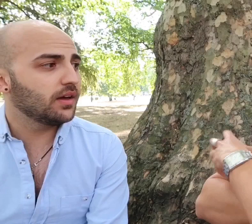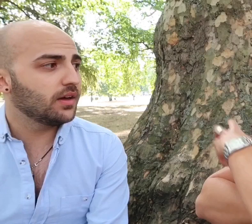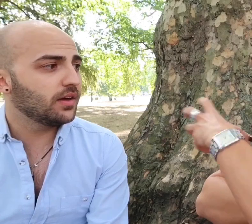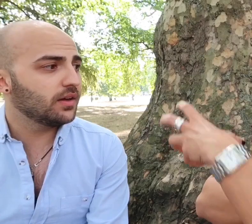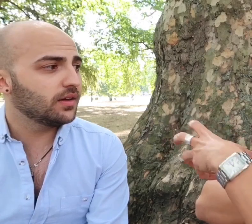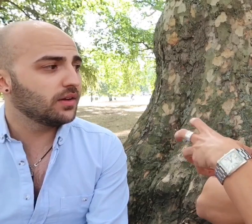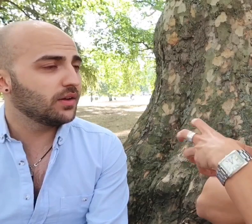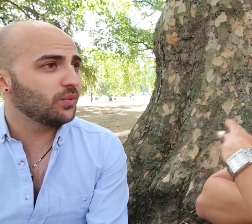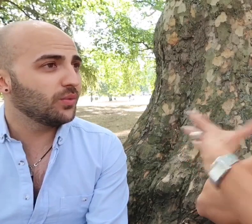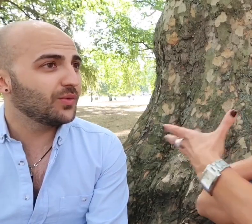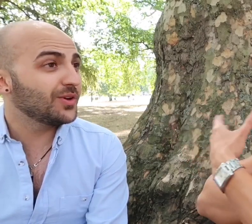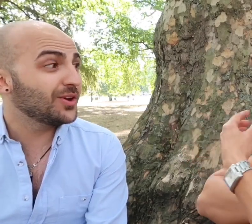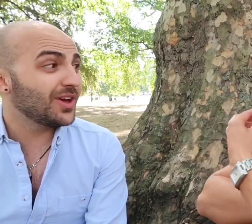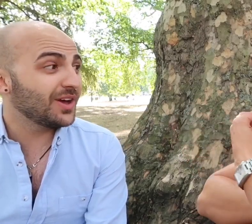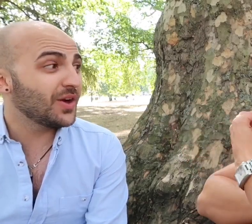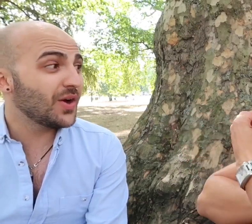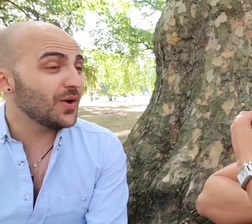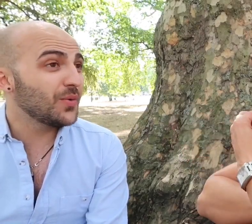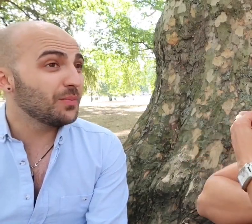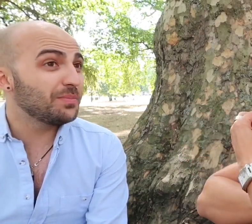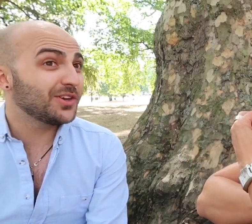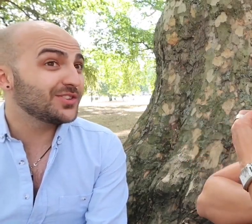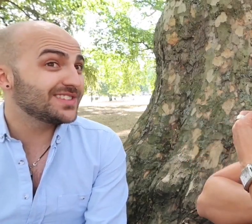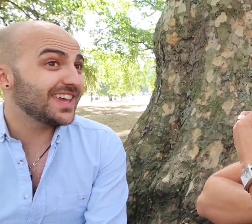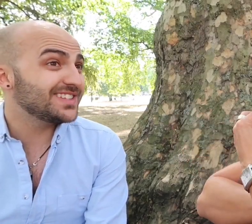reaching a wider audience or why'd you say a bigger responsibility? because it's